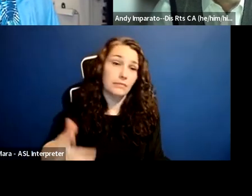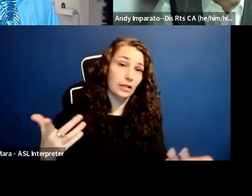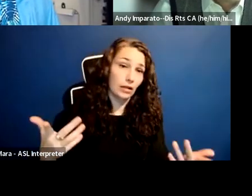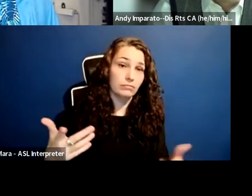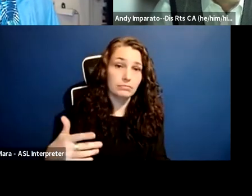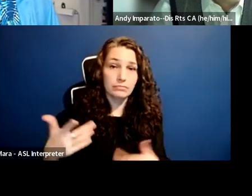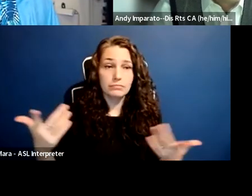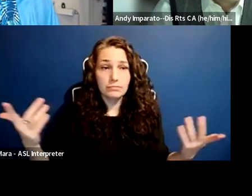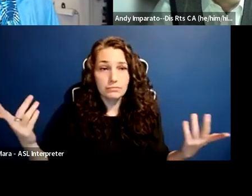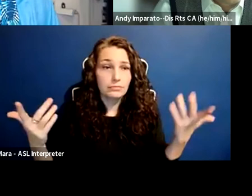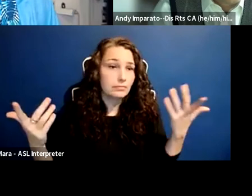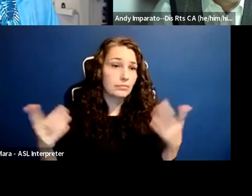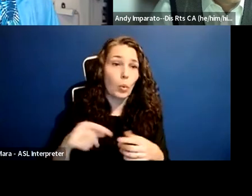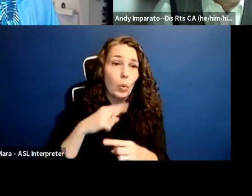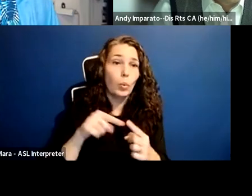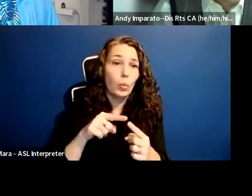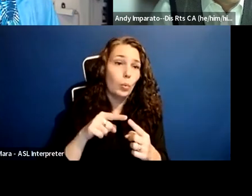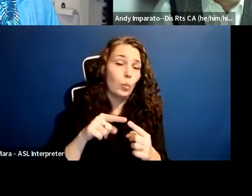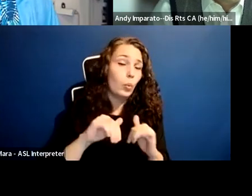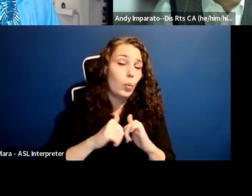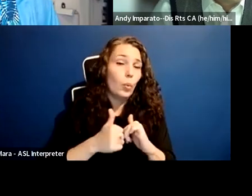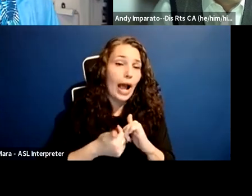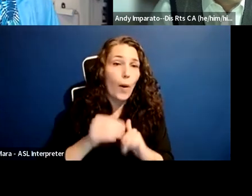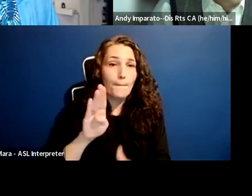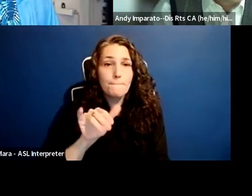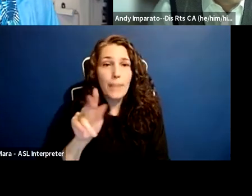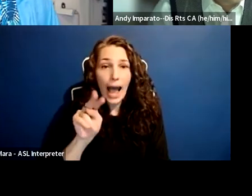and I guess what I would say is we are going to win these fights,